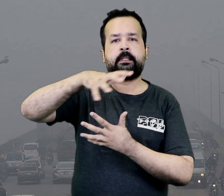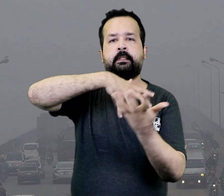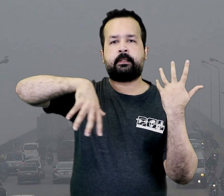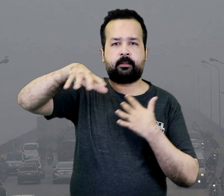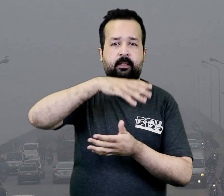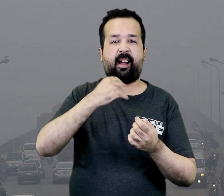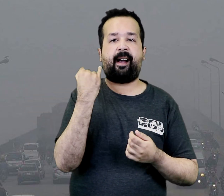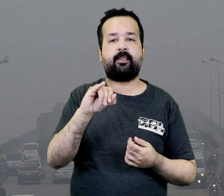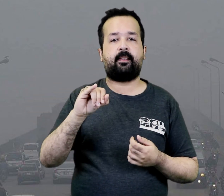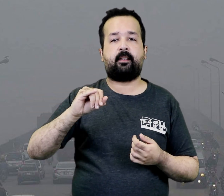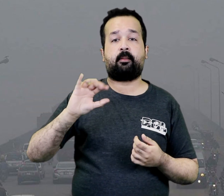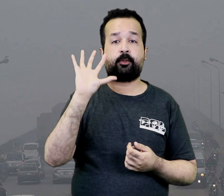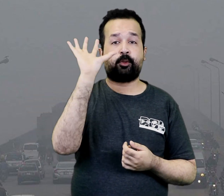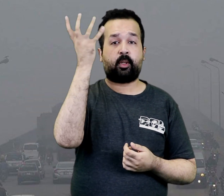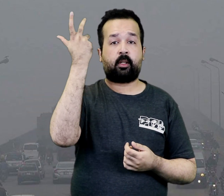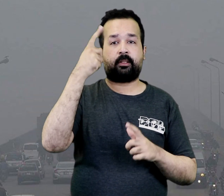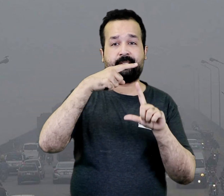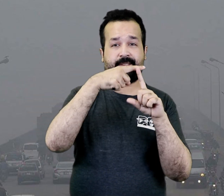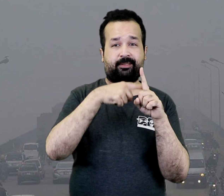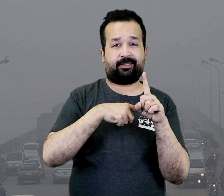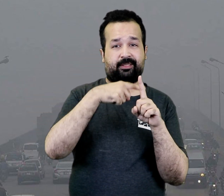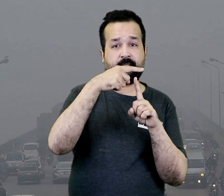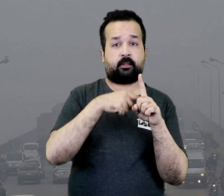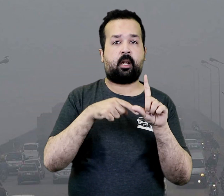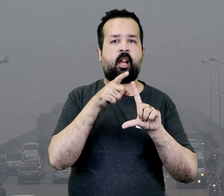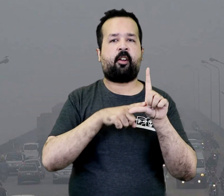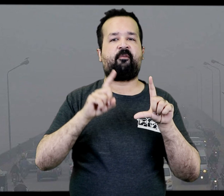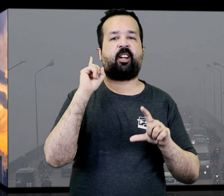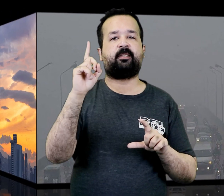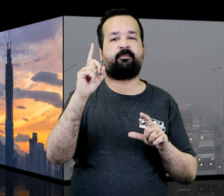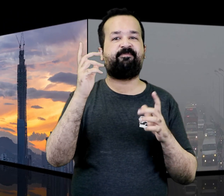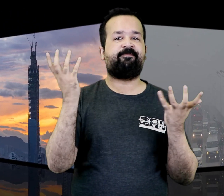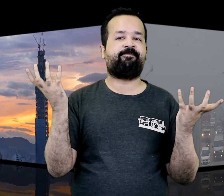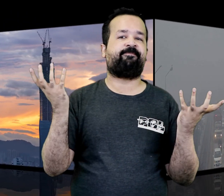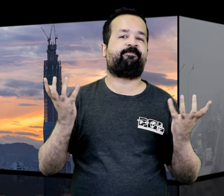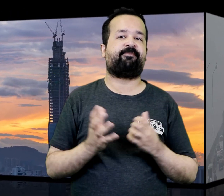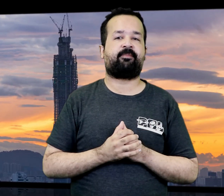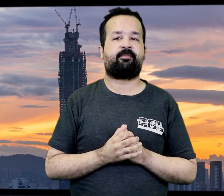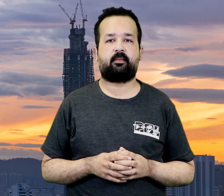Even today, Lahore tops the global pollution index.